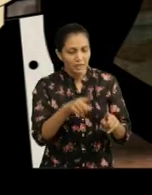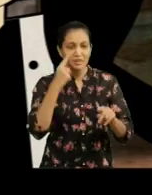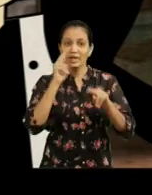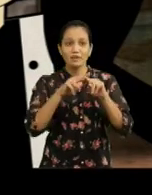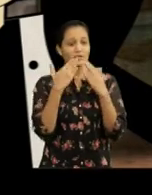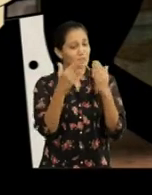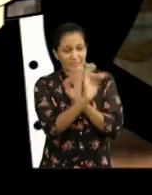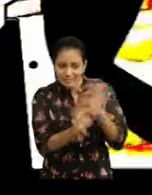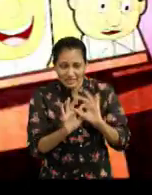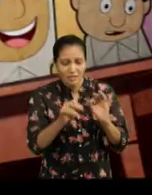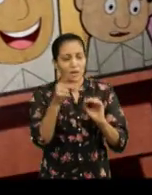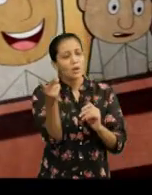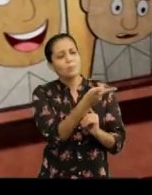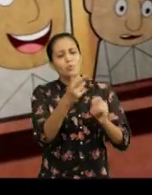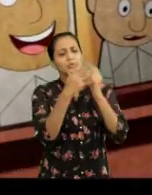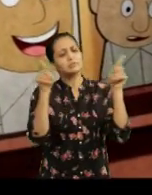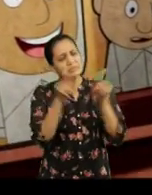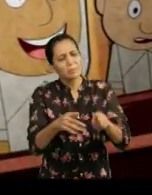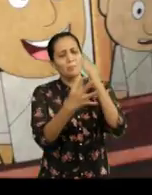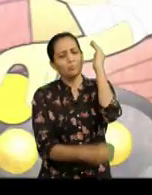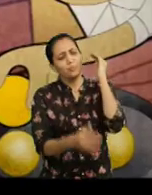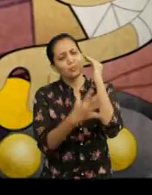without which you and Sachin will continue to remain poor.